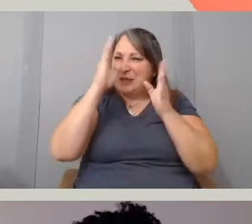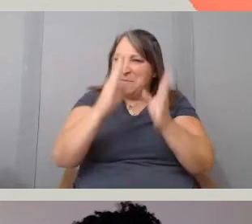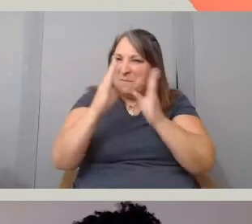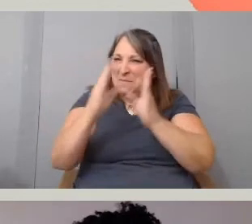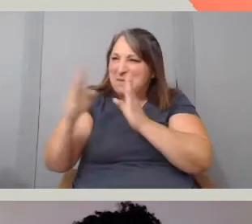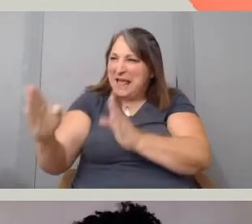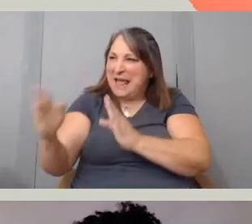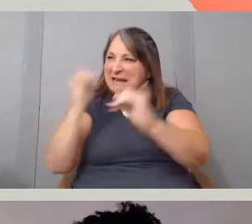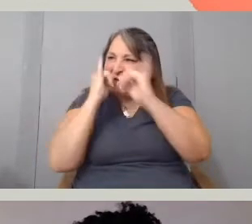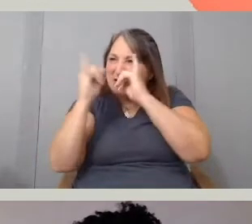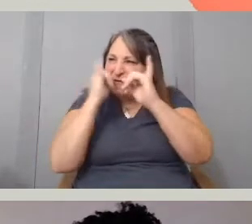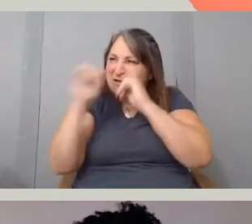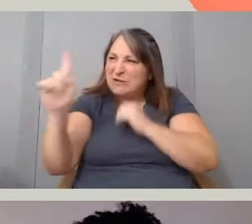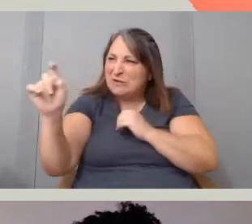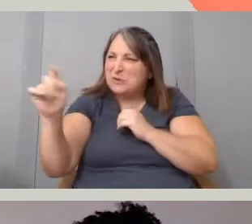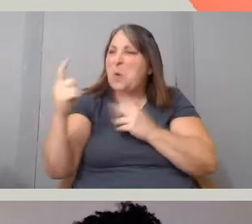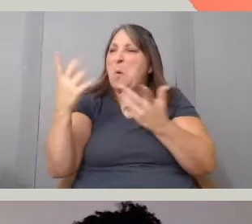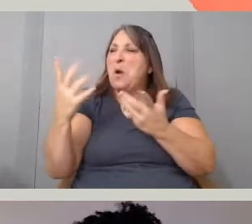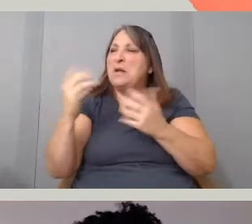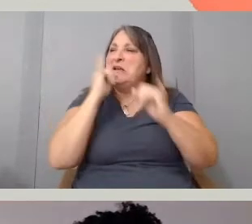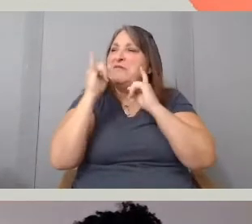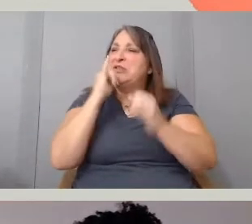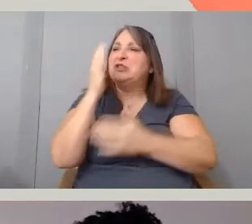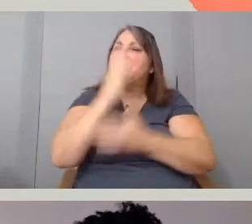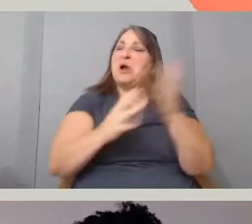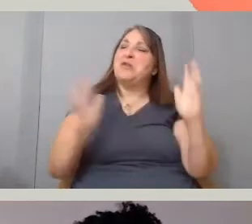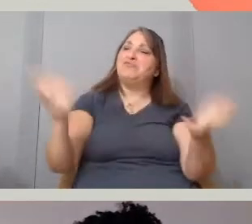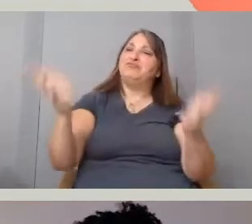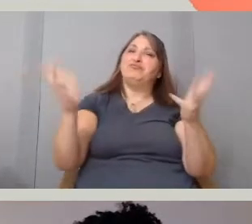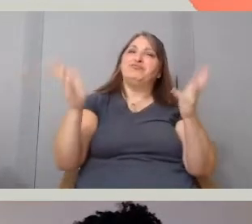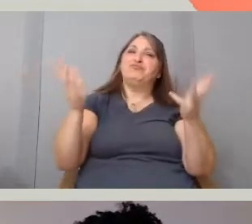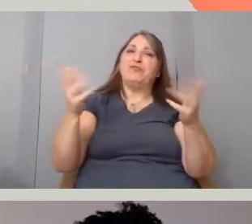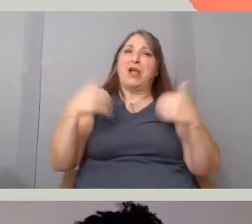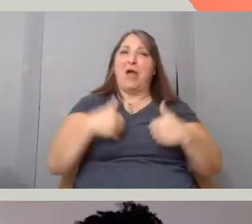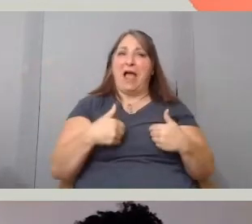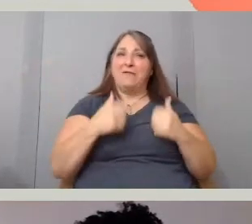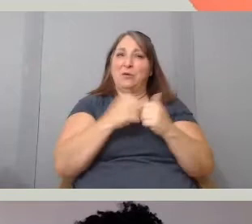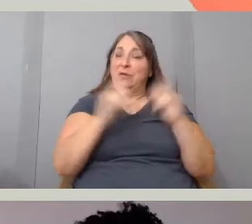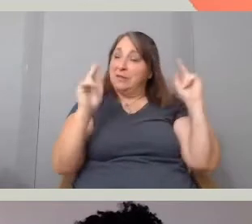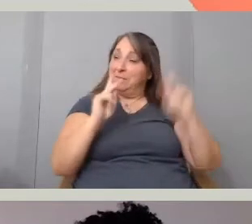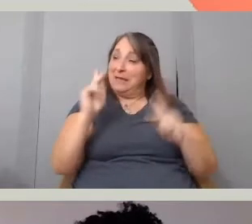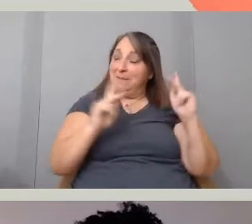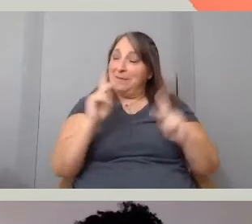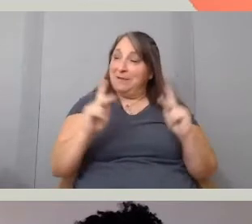or are they just really part of a conversation you're having with your characters?